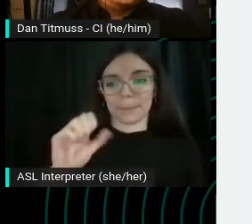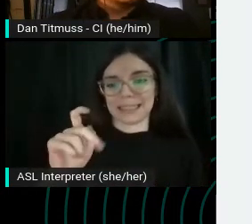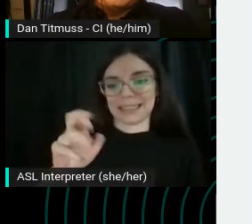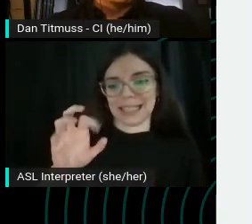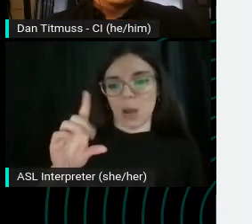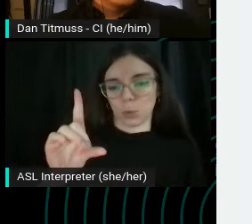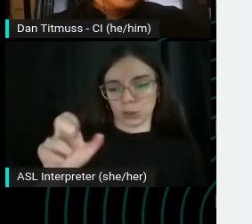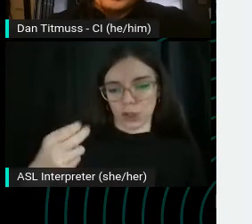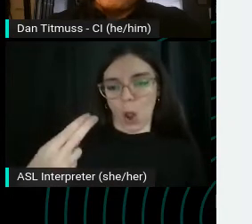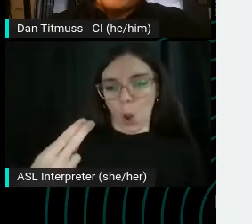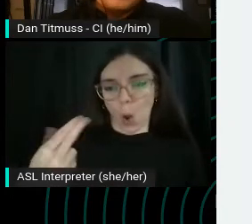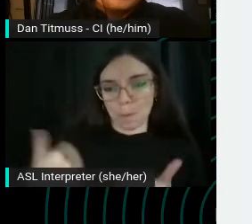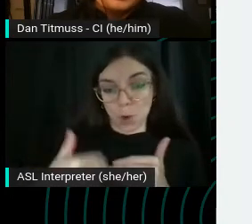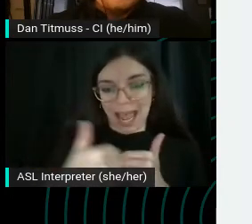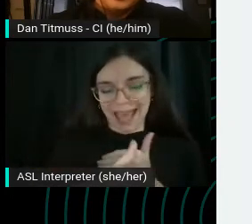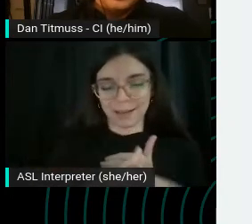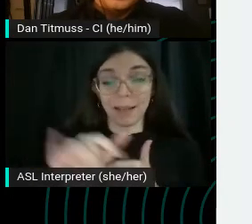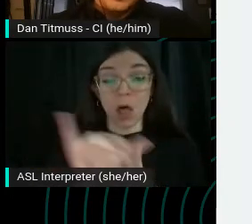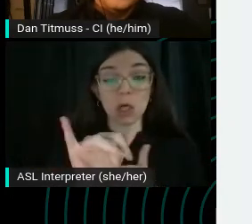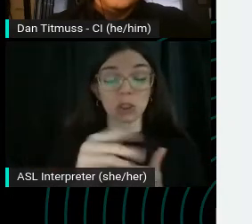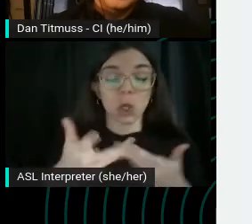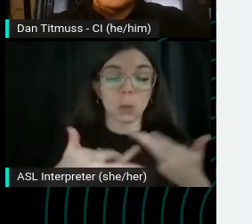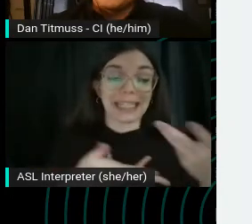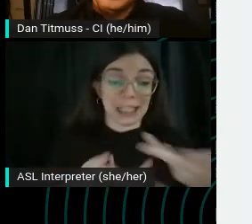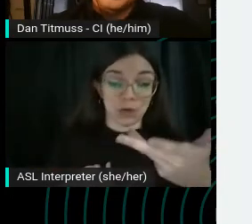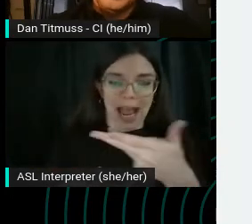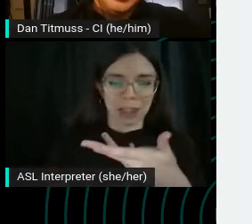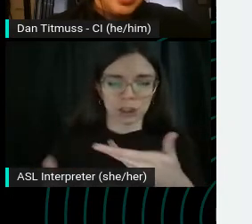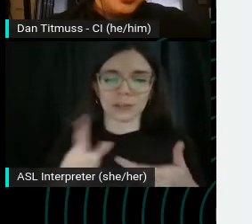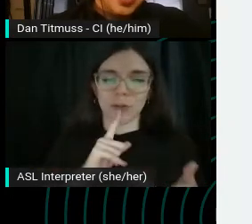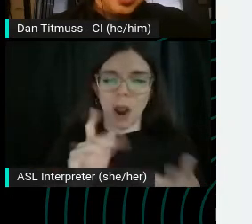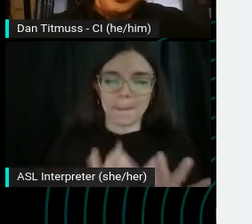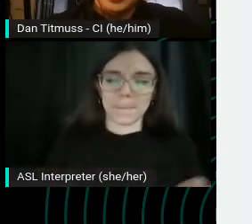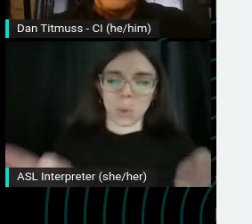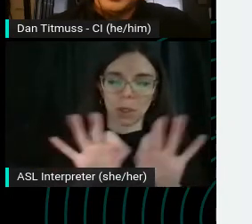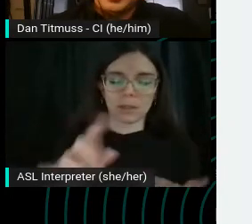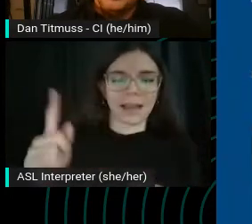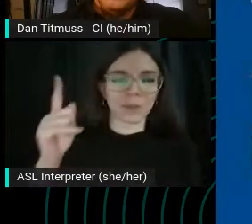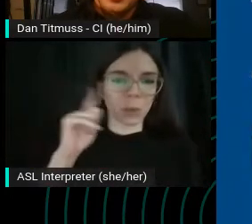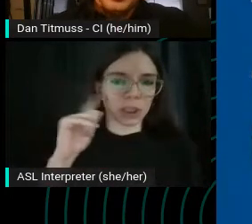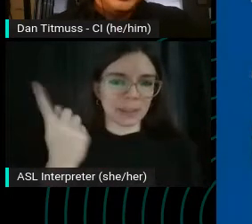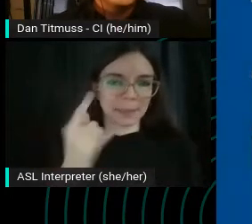Interactions are also very, very important. And you ever heard something like this in a YouTube video like and